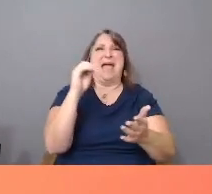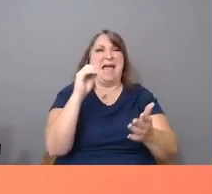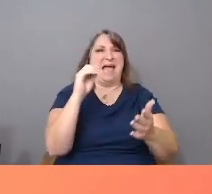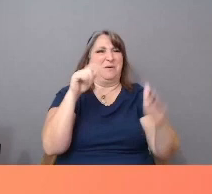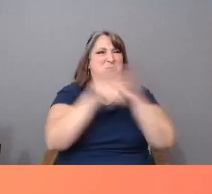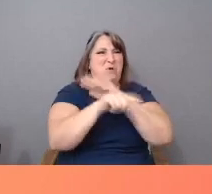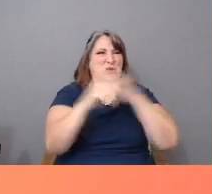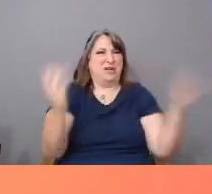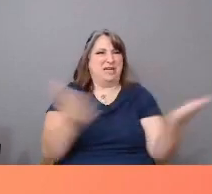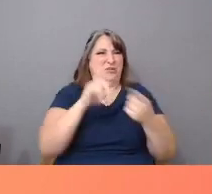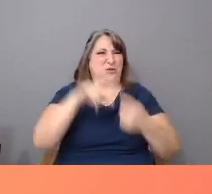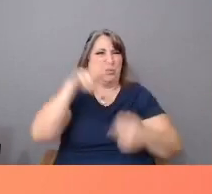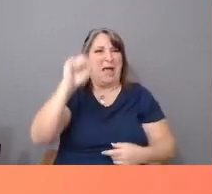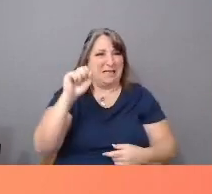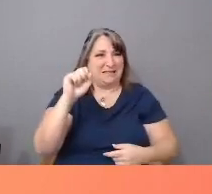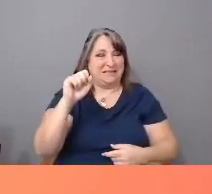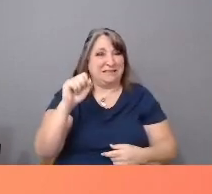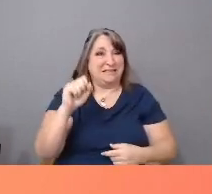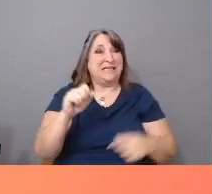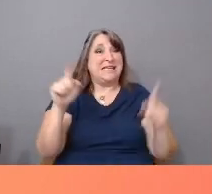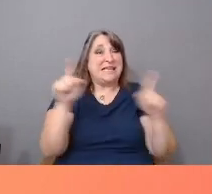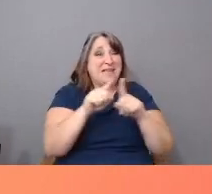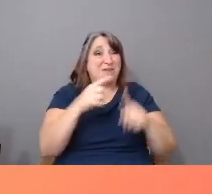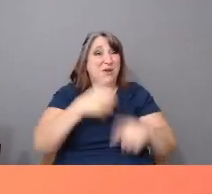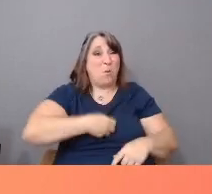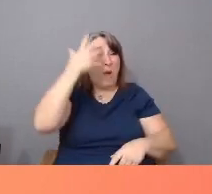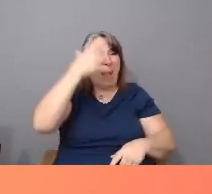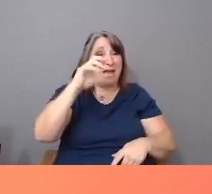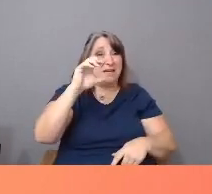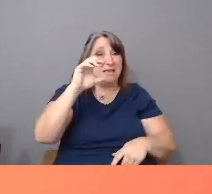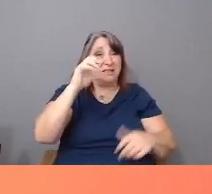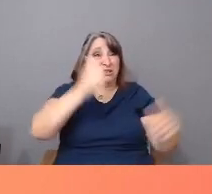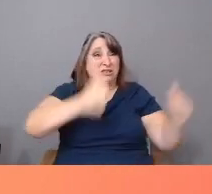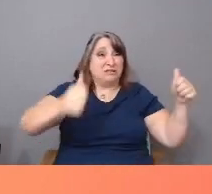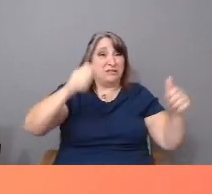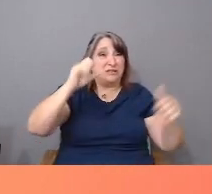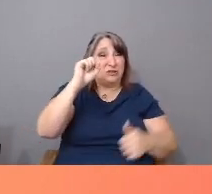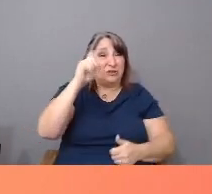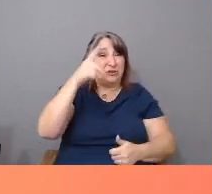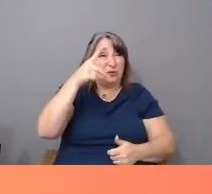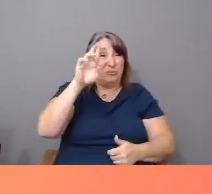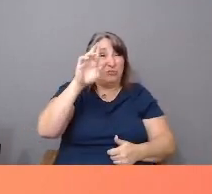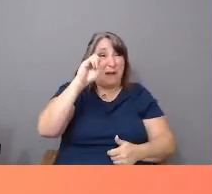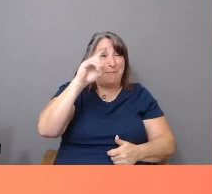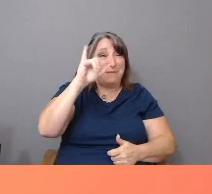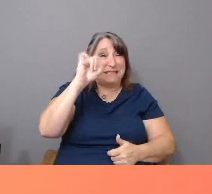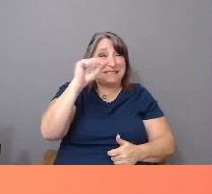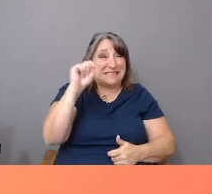to the extent that even white supremacists feel comfortable carrying torches and skipping the telltale white KKK